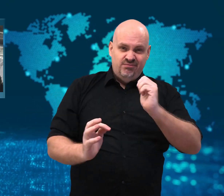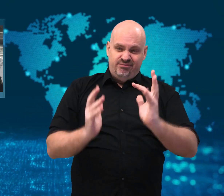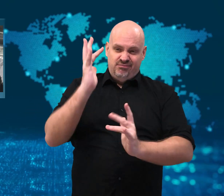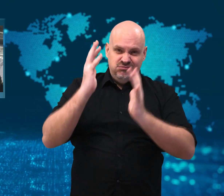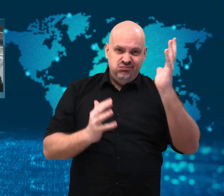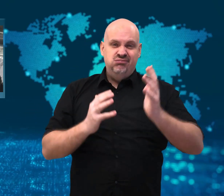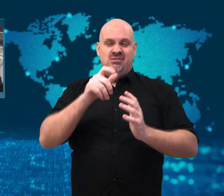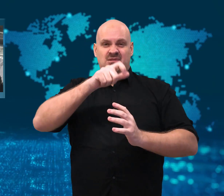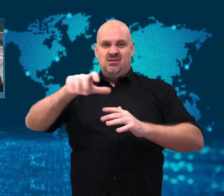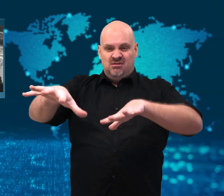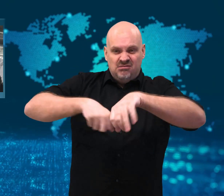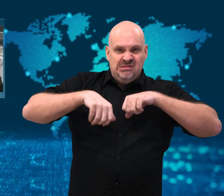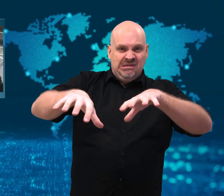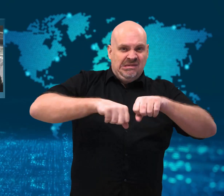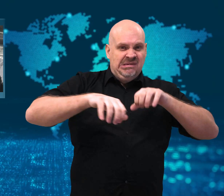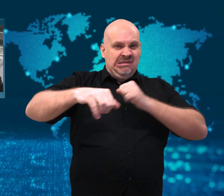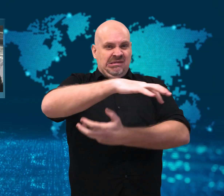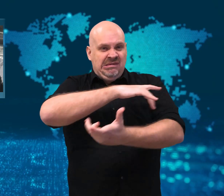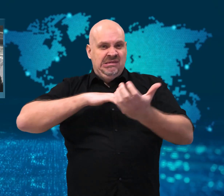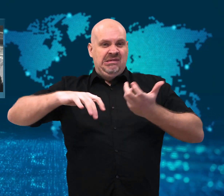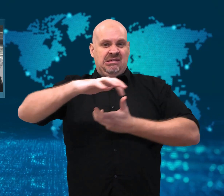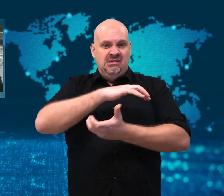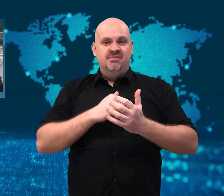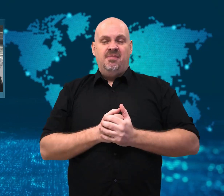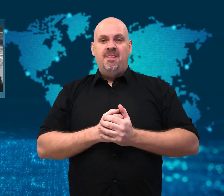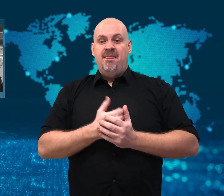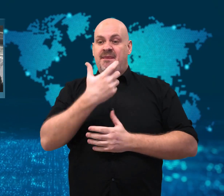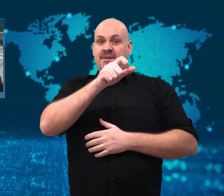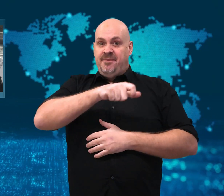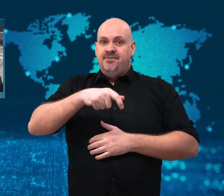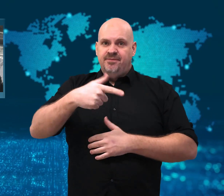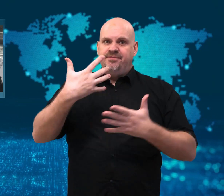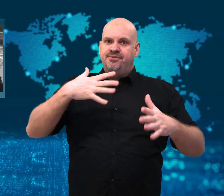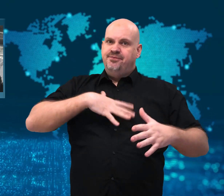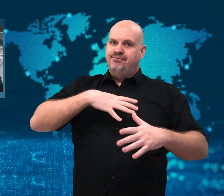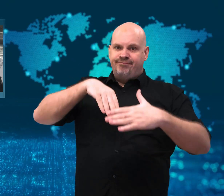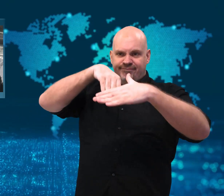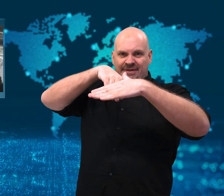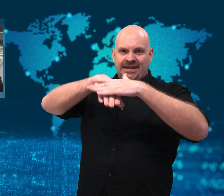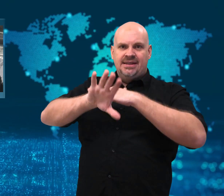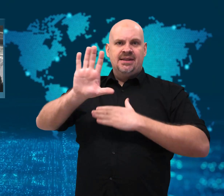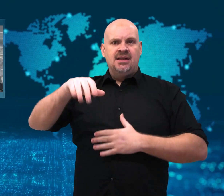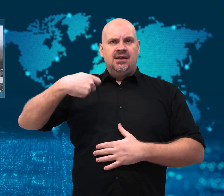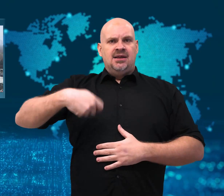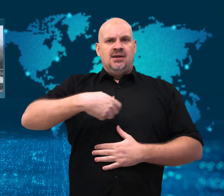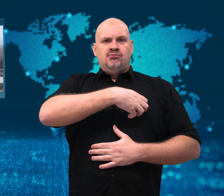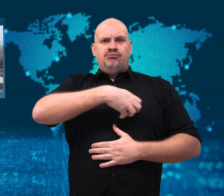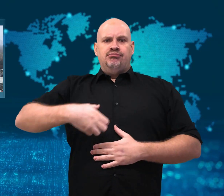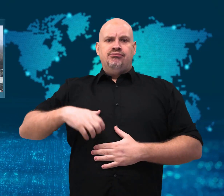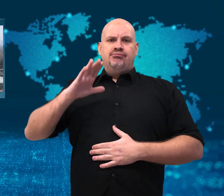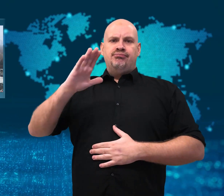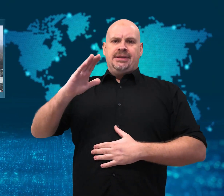cars, banks, and shops were looted and burned.